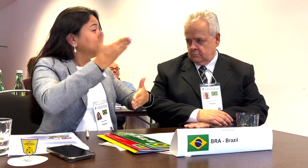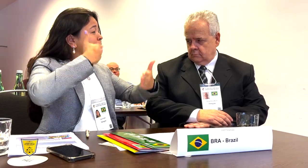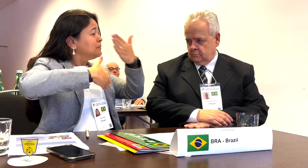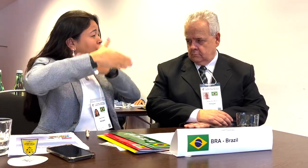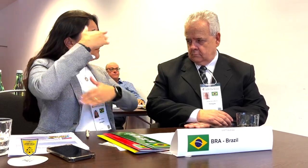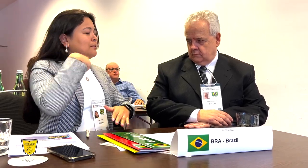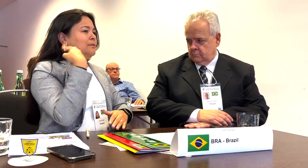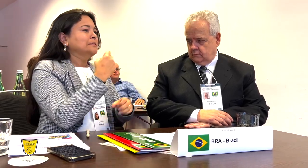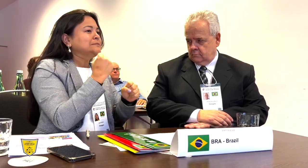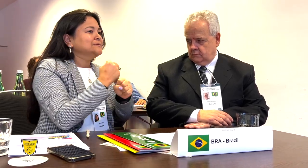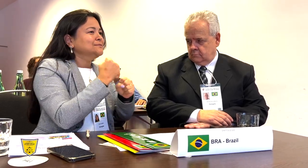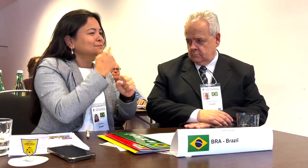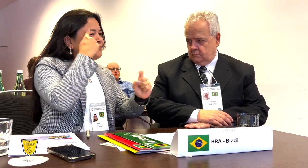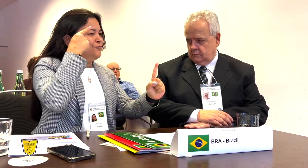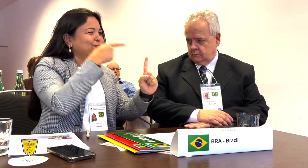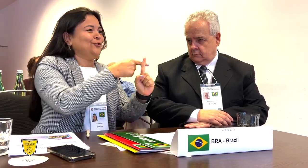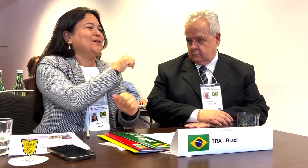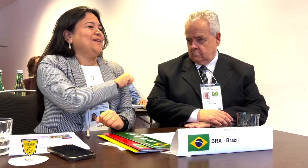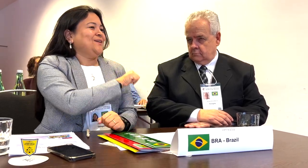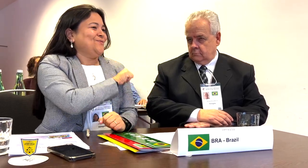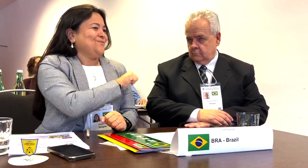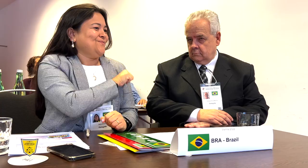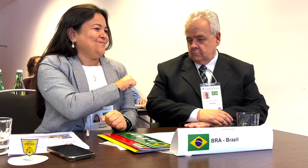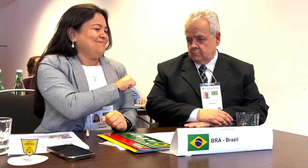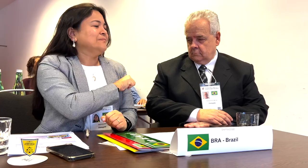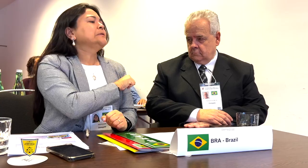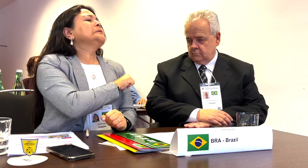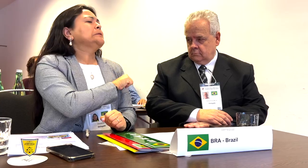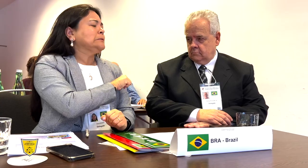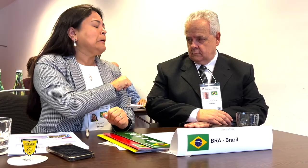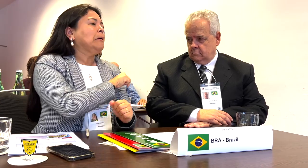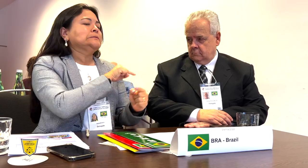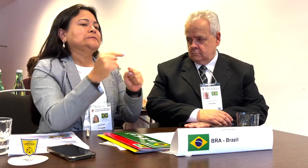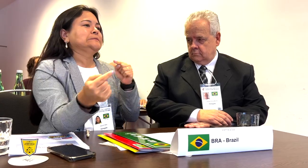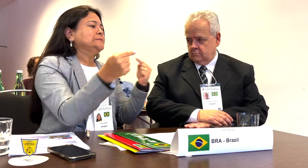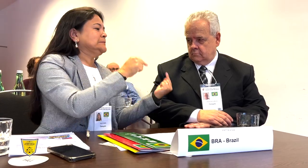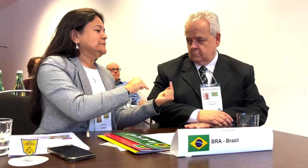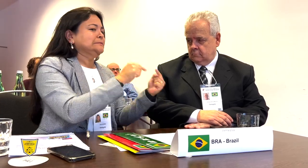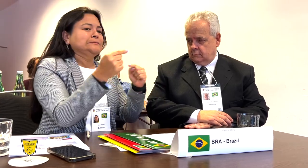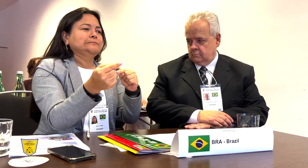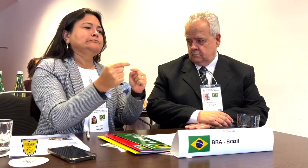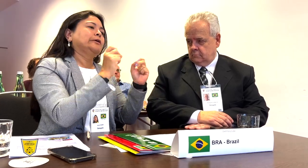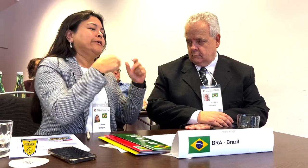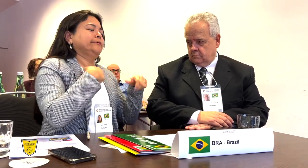I mentioned before Caxias do Sul got involved that Rio de Janeiro was working towards hosting the Deaflympics but had to back out